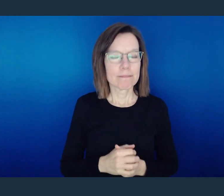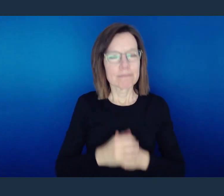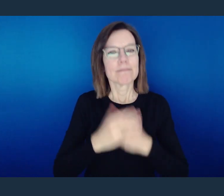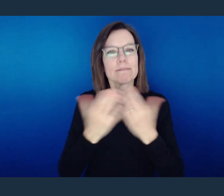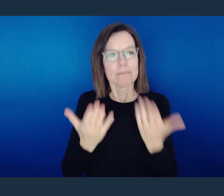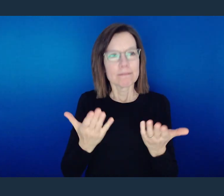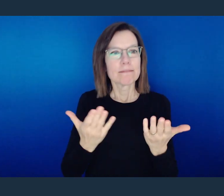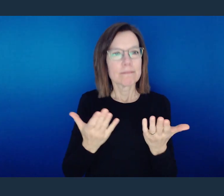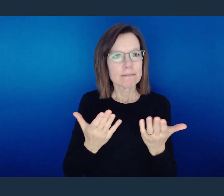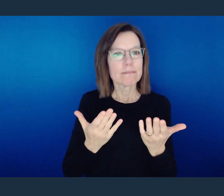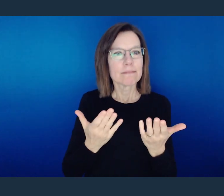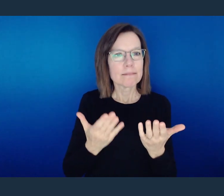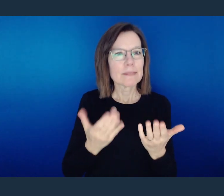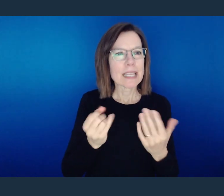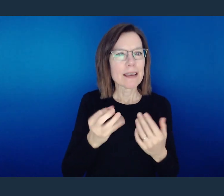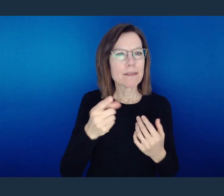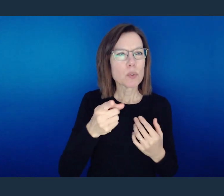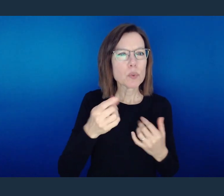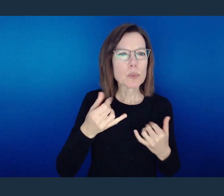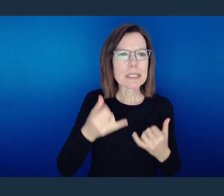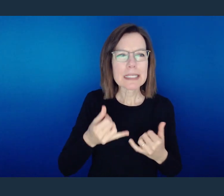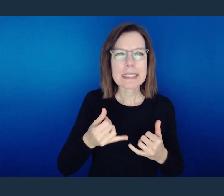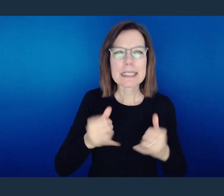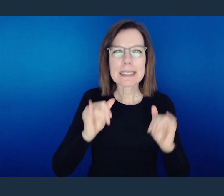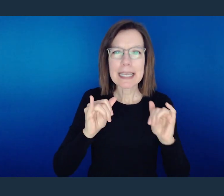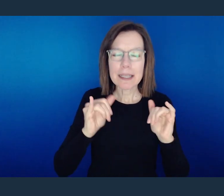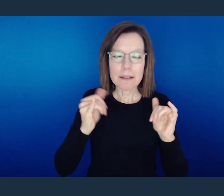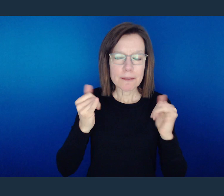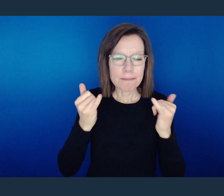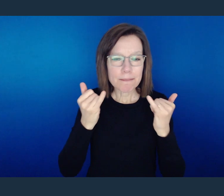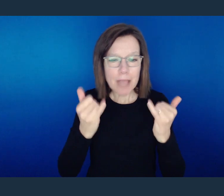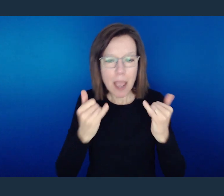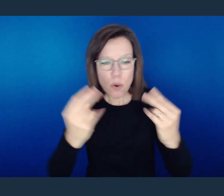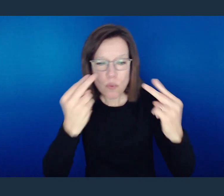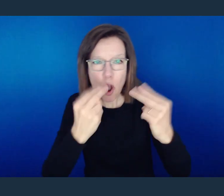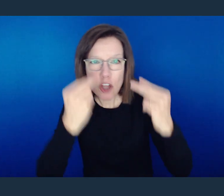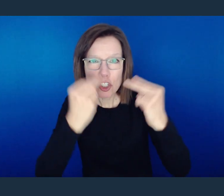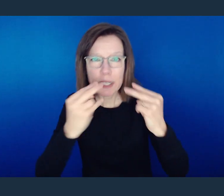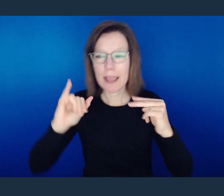Hey, if you're still listening in right now or you're still viewing this cast right now